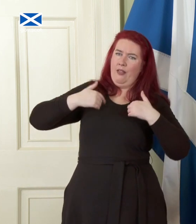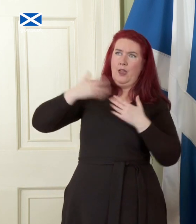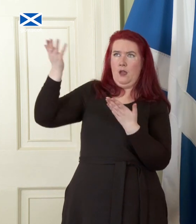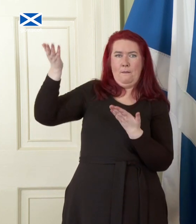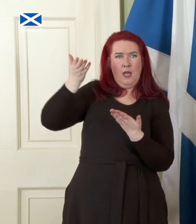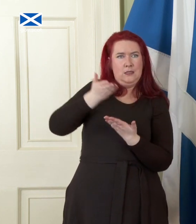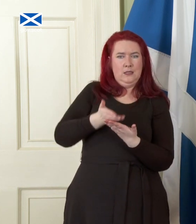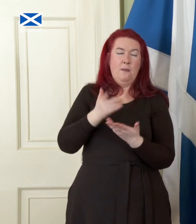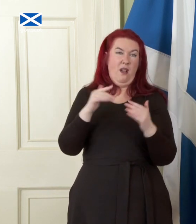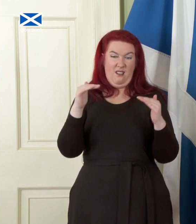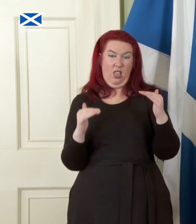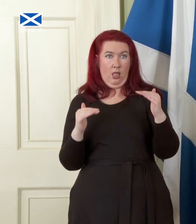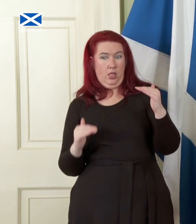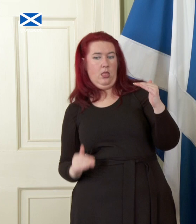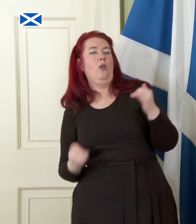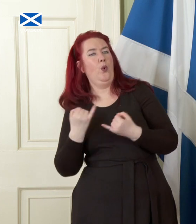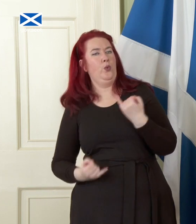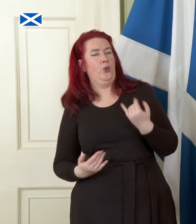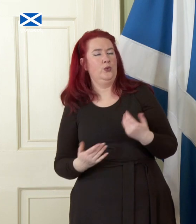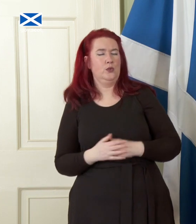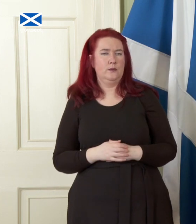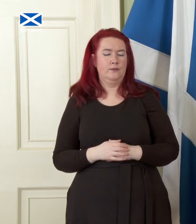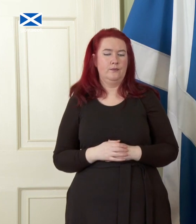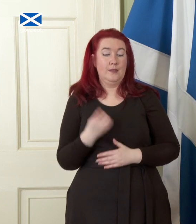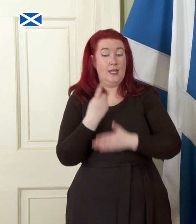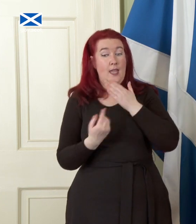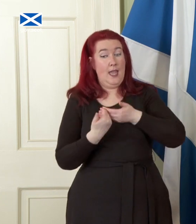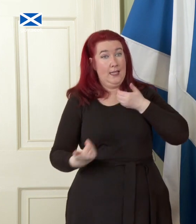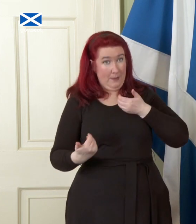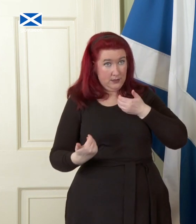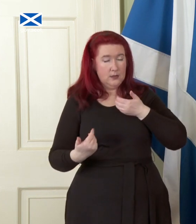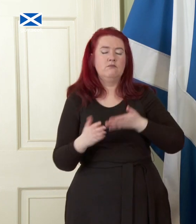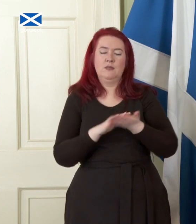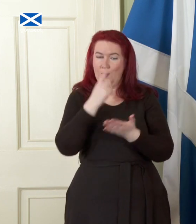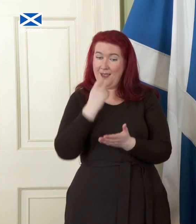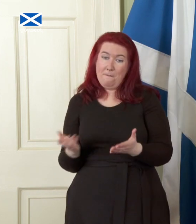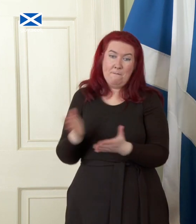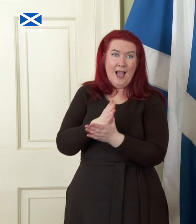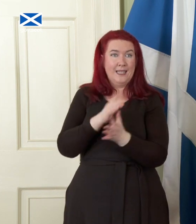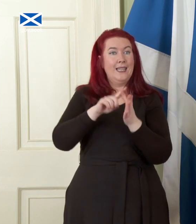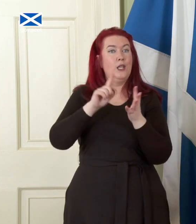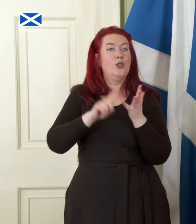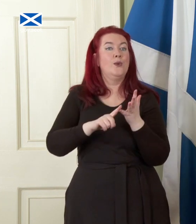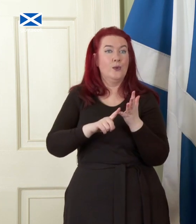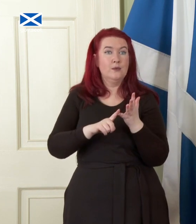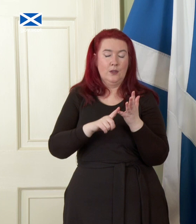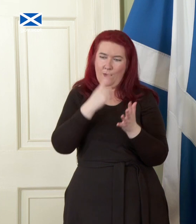the inequality gap grows. With independence, we can rejoin the EU and be back inside the world's